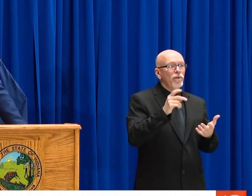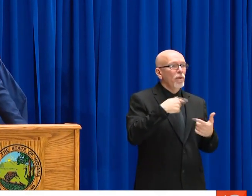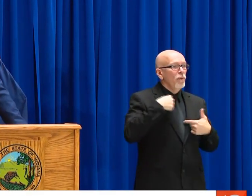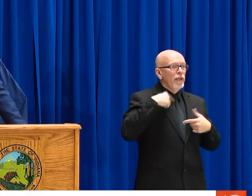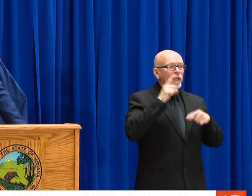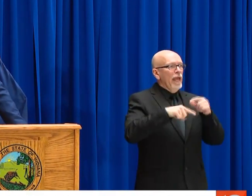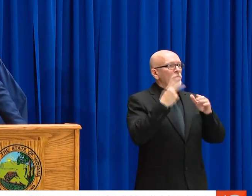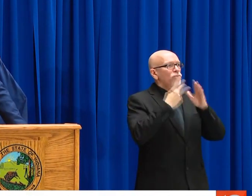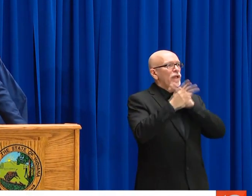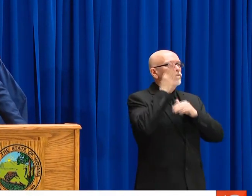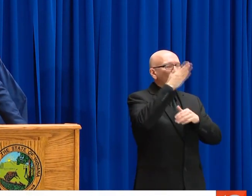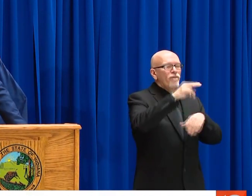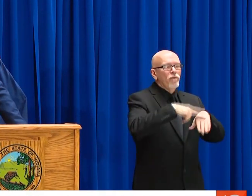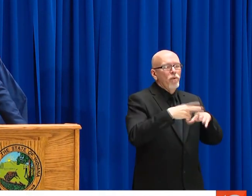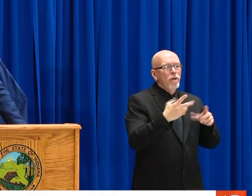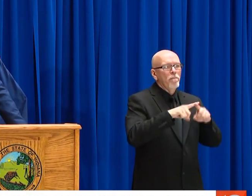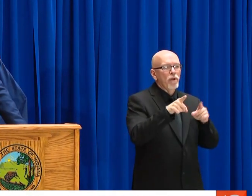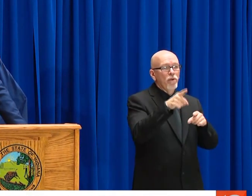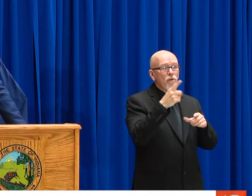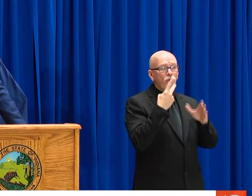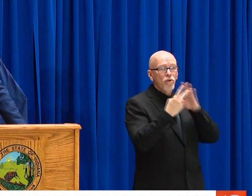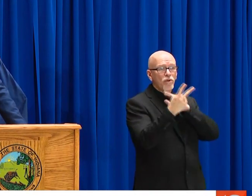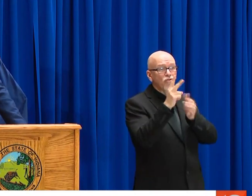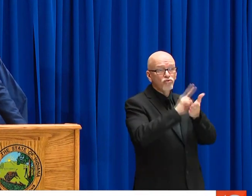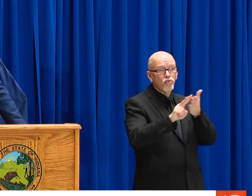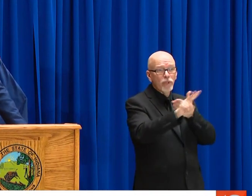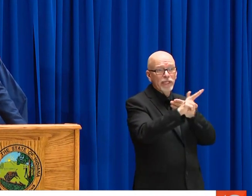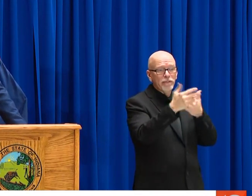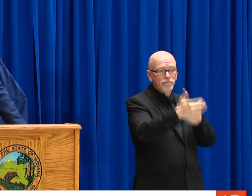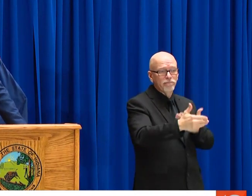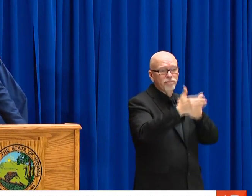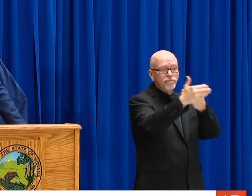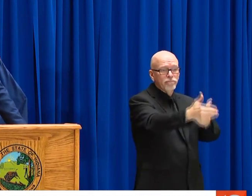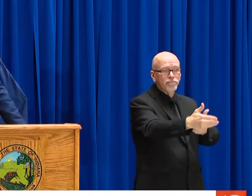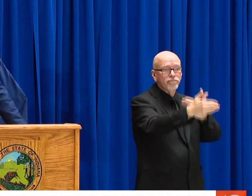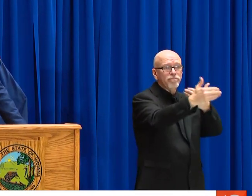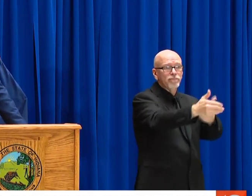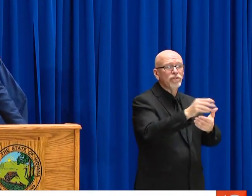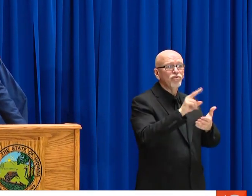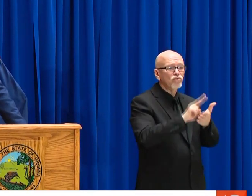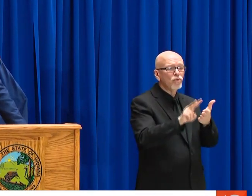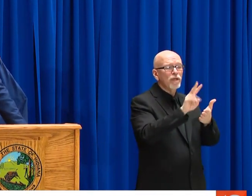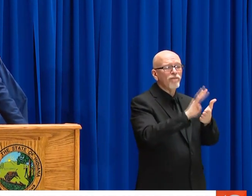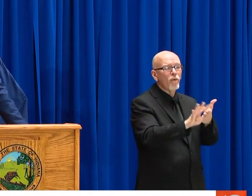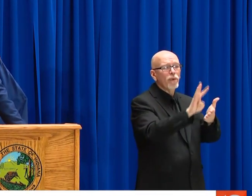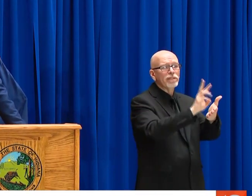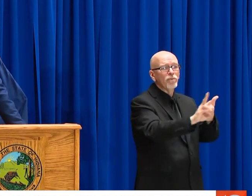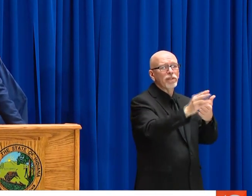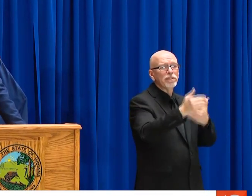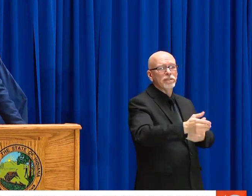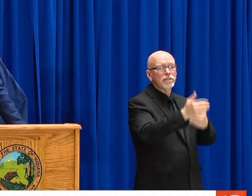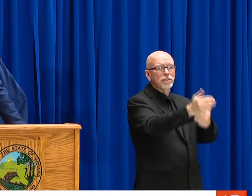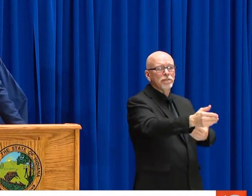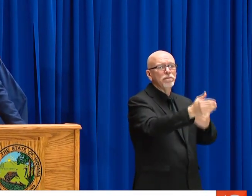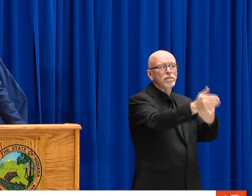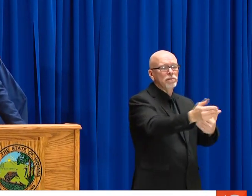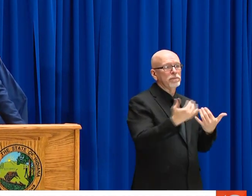HAS BEEN IN SOME -- NOT JUST NEIGHBORING STATES BUT THE COASTAL STATES. AND SO NO ONE HAS A CRYSTAL BALL OF COURSE,